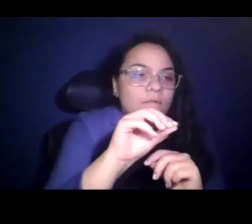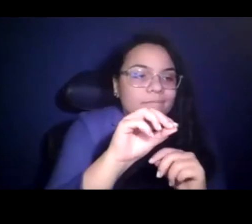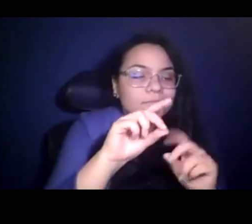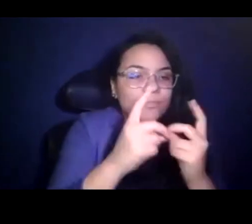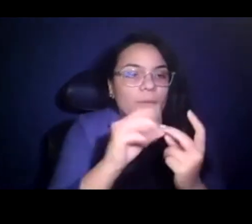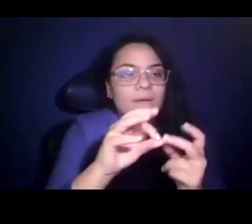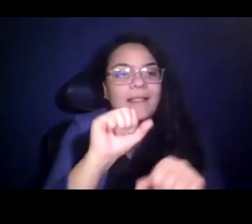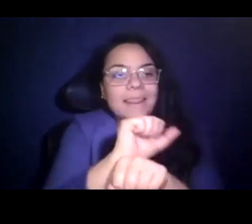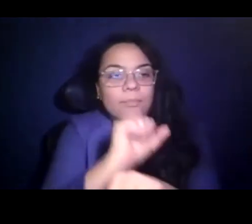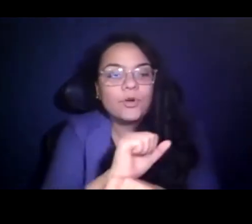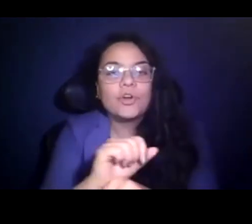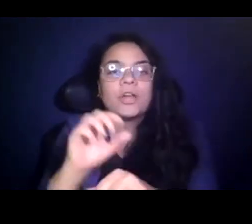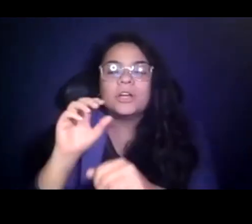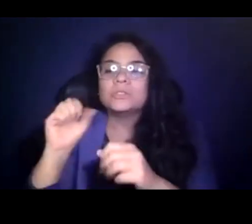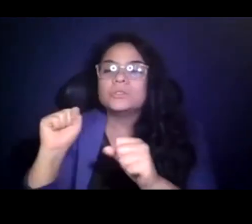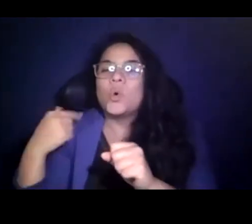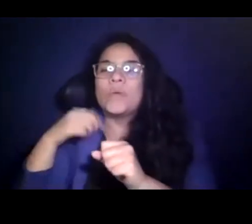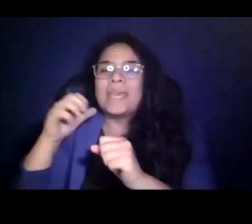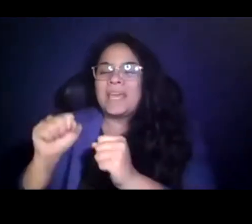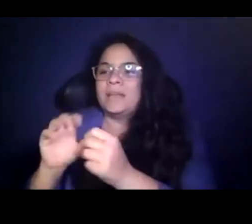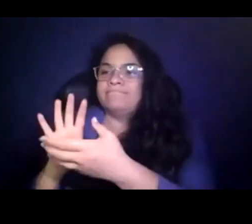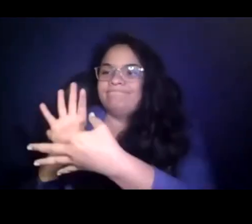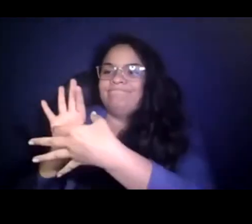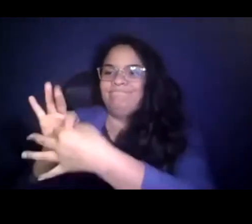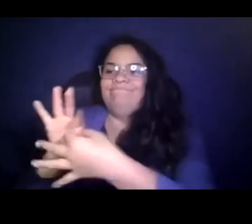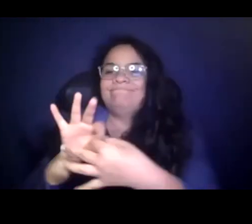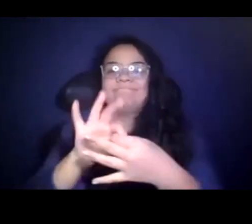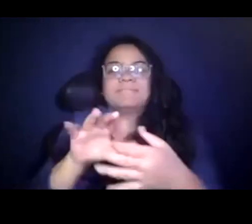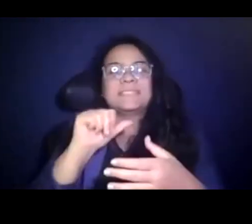15:22:19 conversation so we can weave ourselves into that I think would bear big dividends